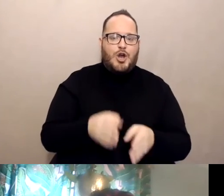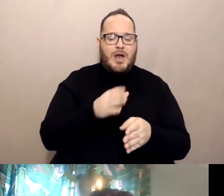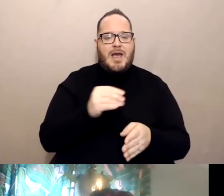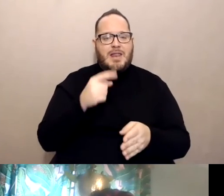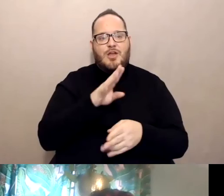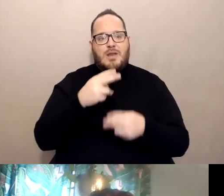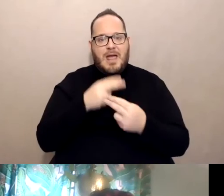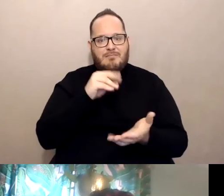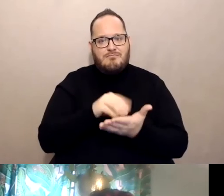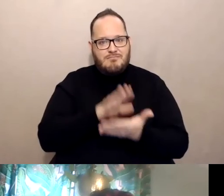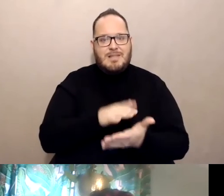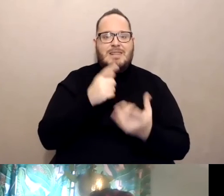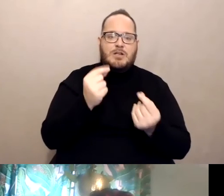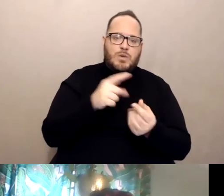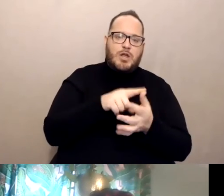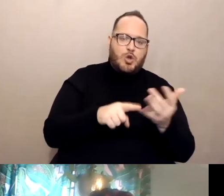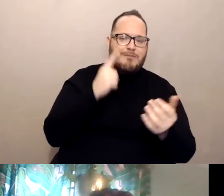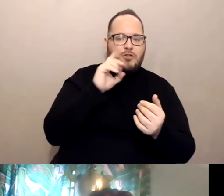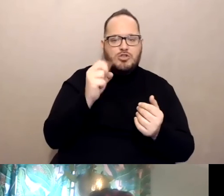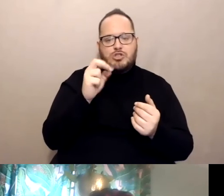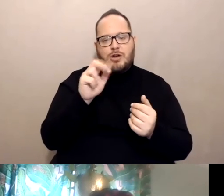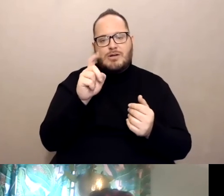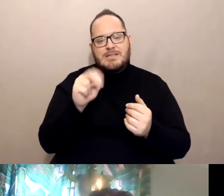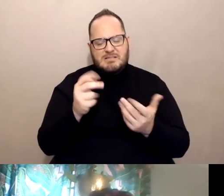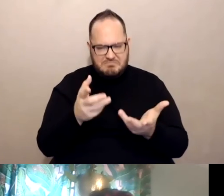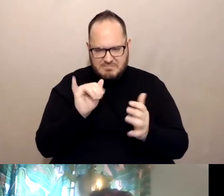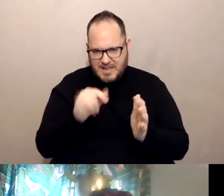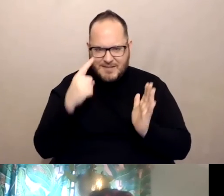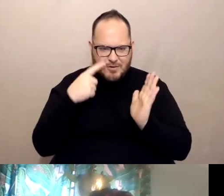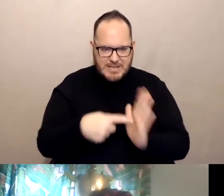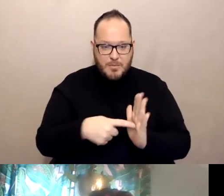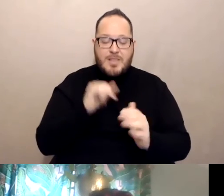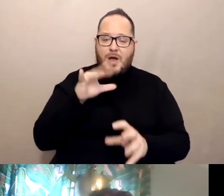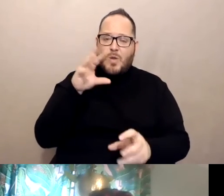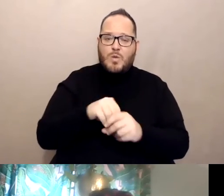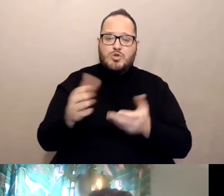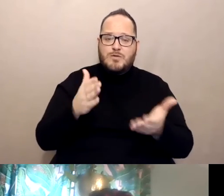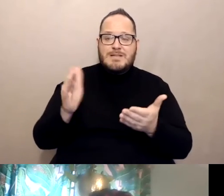And that includes for services like CCS. I know people have been talking about